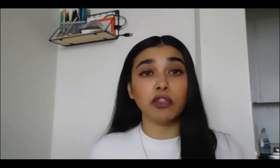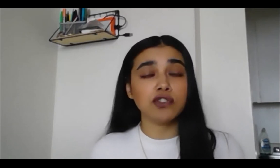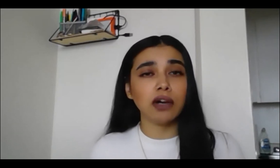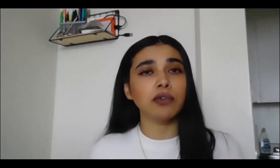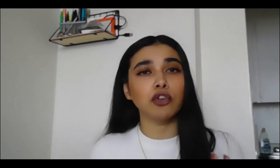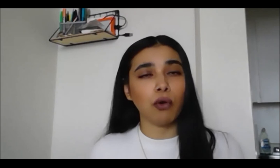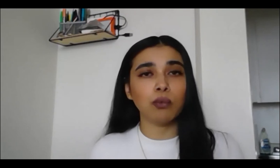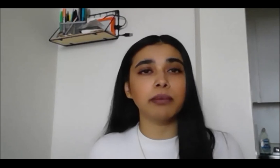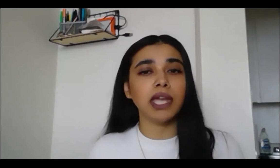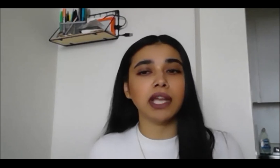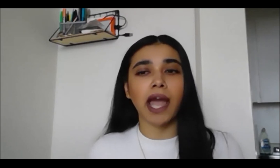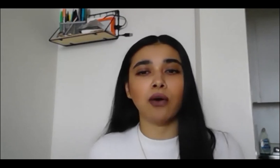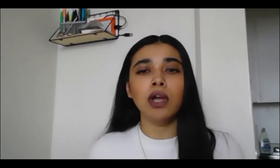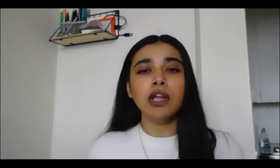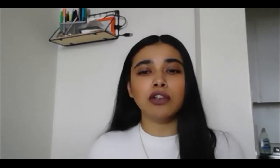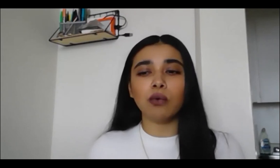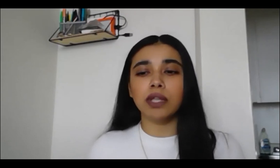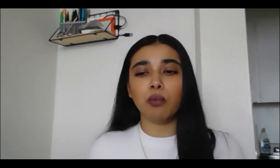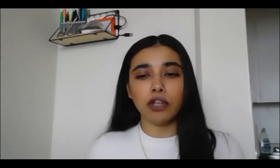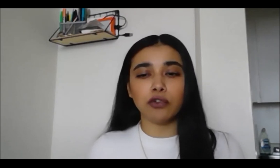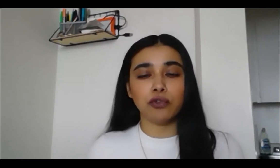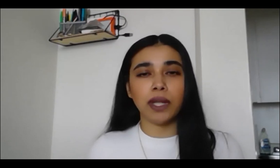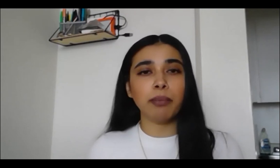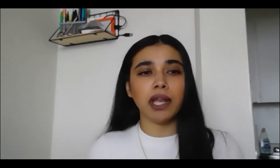with yourself, with your own well-being and how, not only what you're doing but